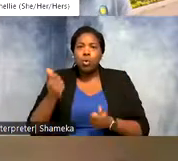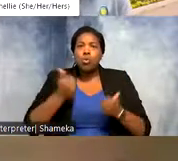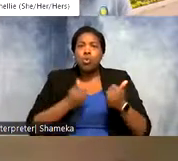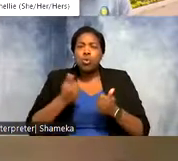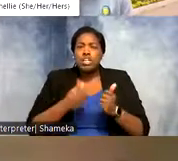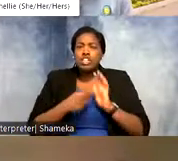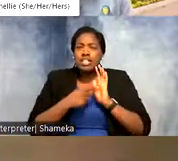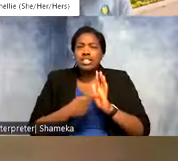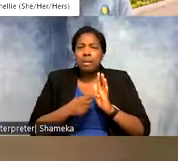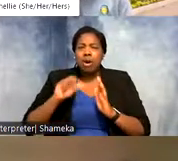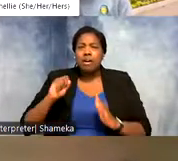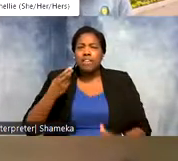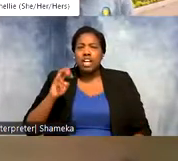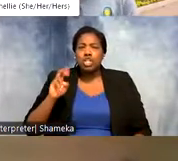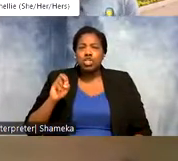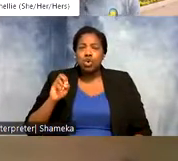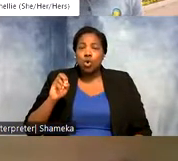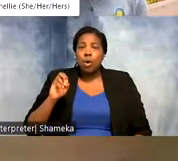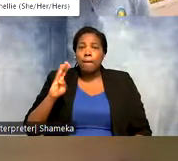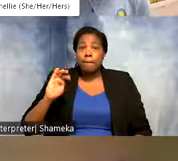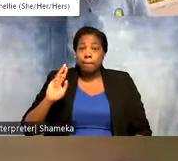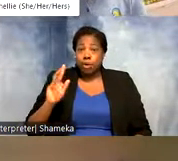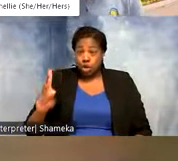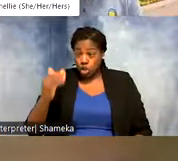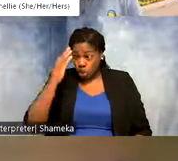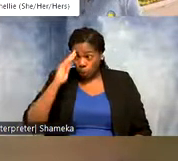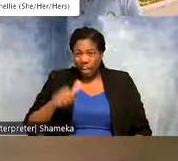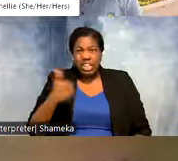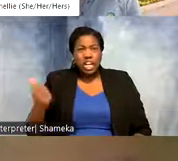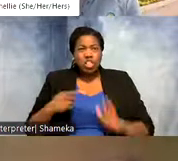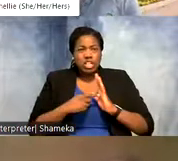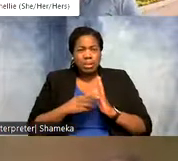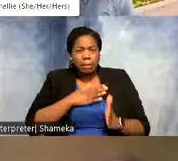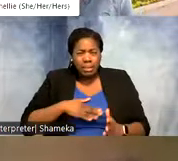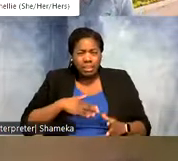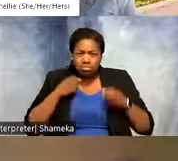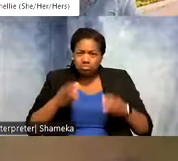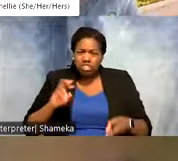shorebirds? And if you know any other examples feel free to put them in the chat. Maybe you've seen